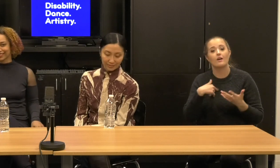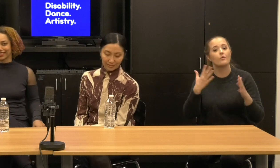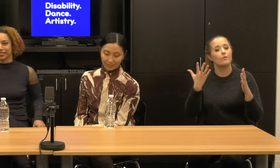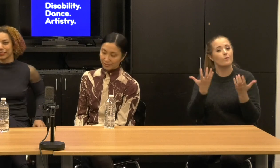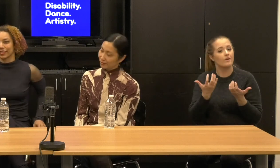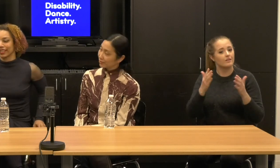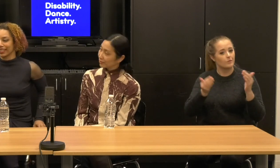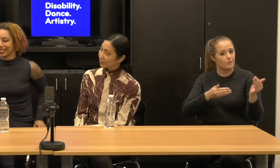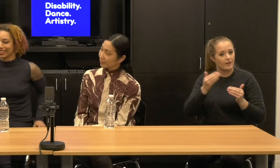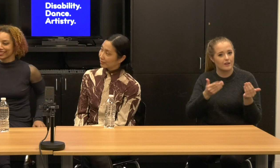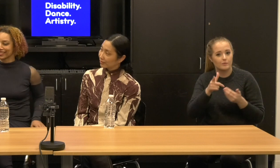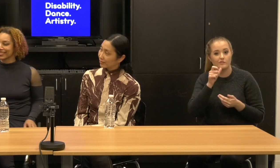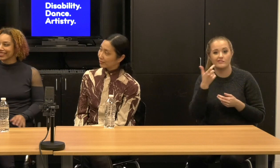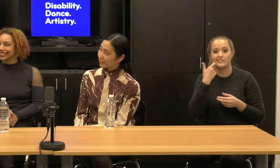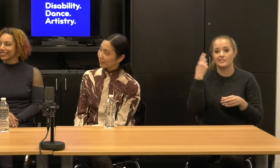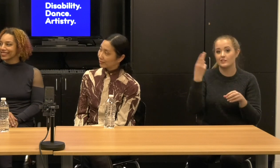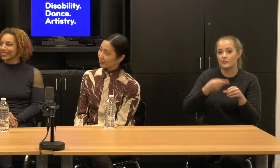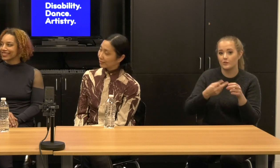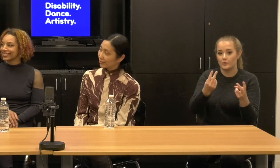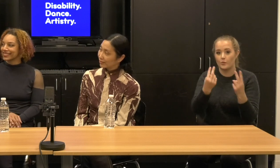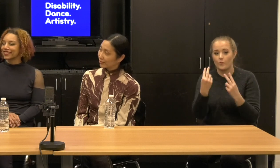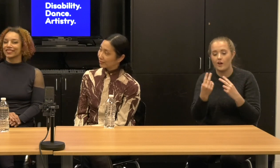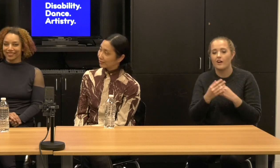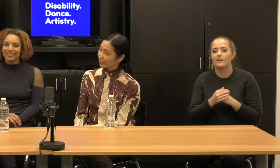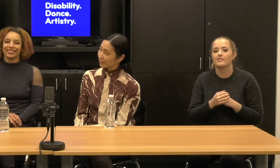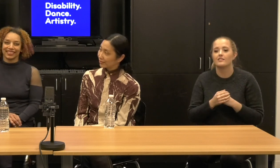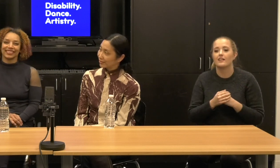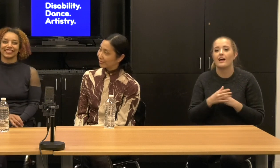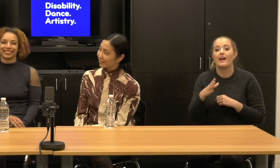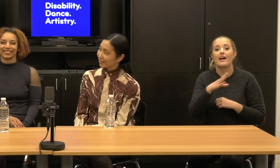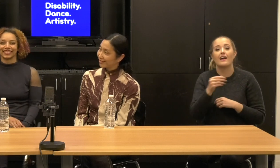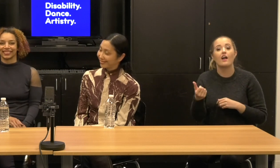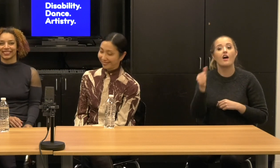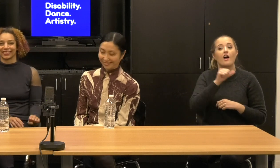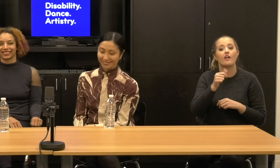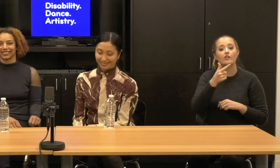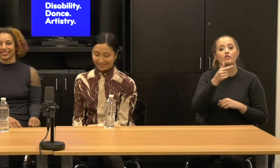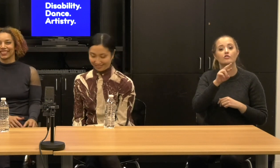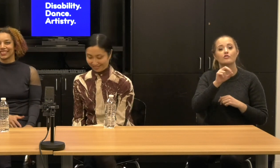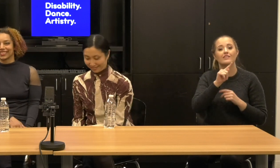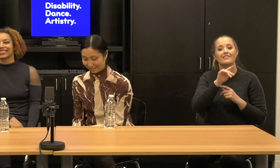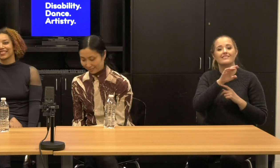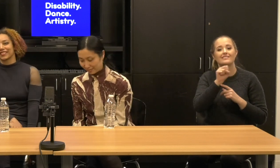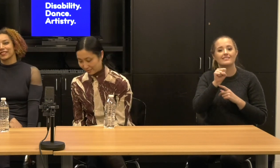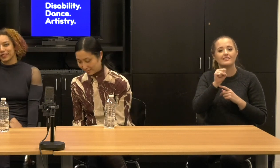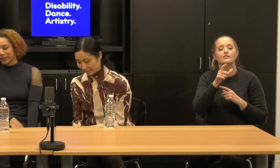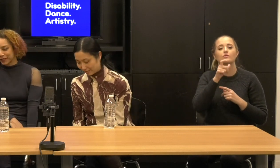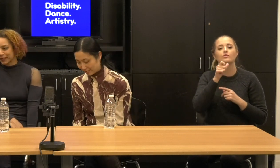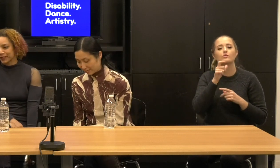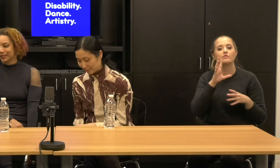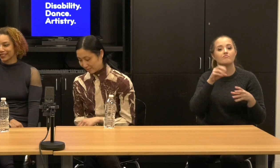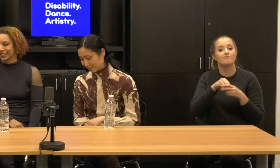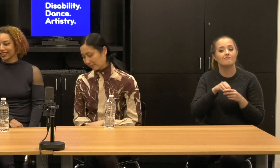I'm especially welcoming other grantees in Dance/NYC's Disability. Dance. Artistry funds.